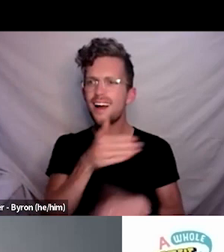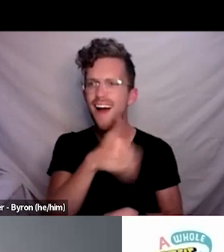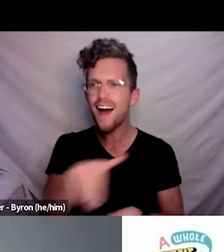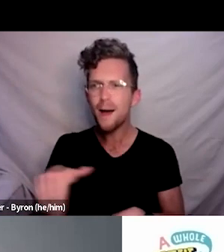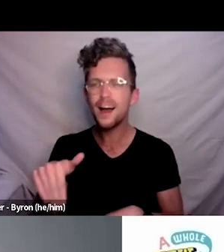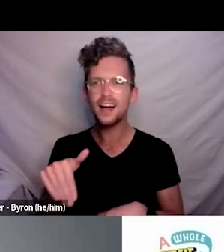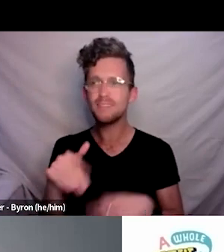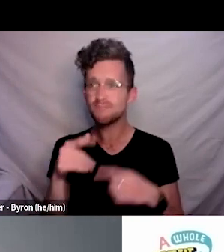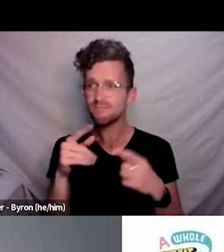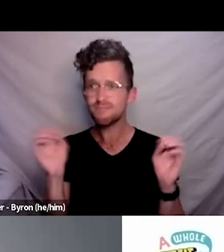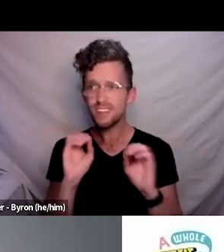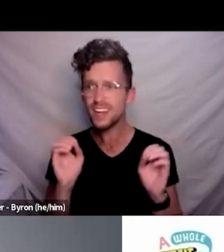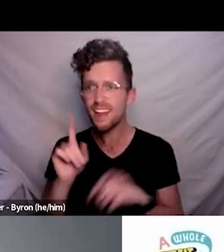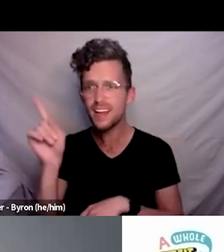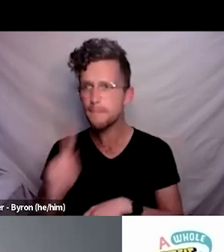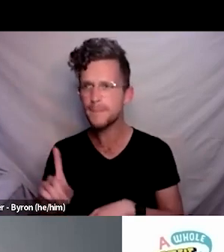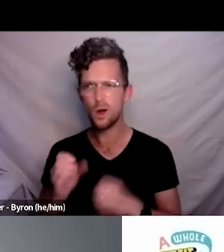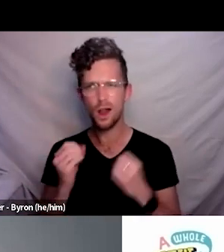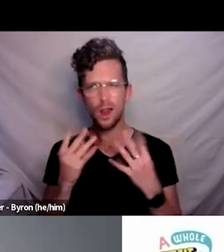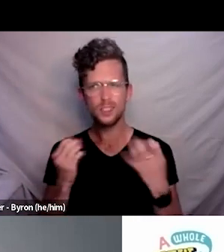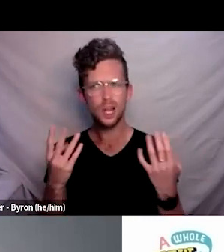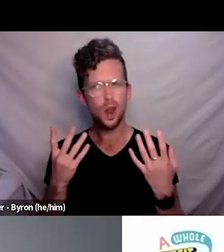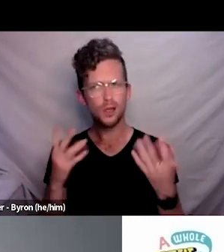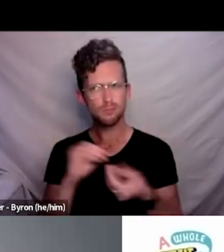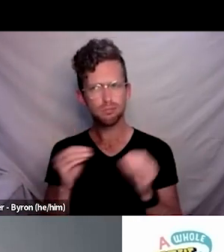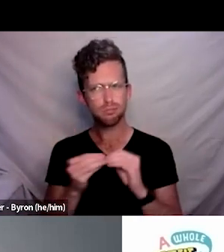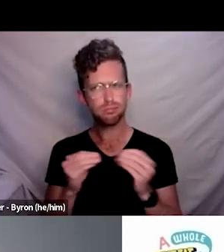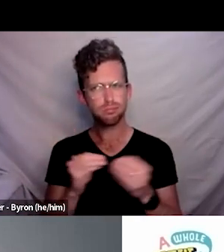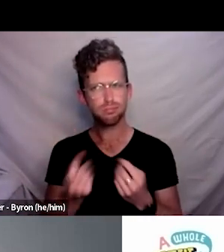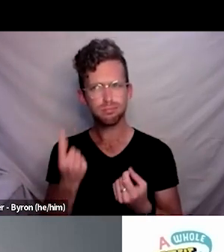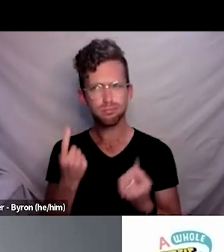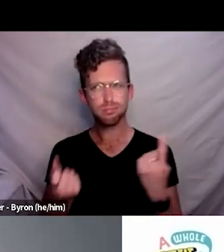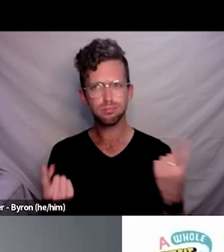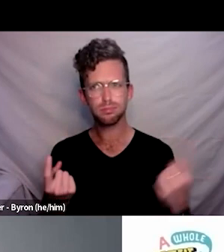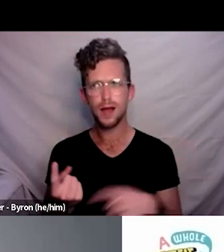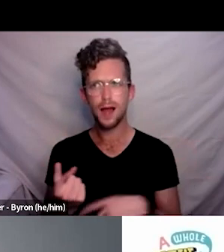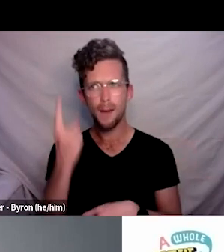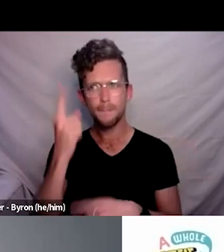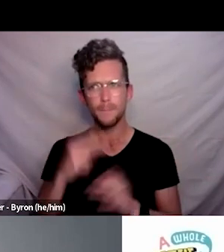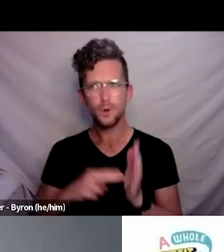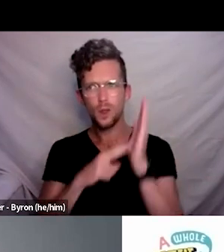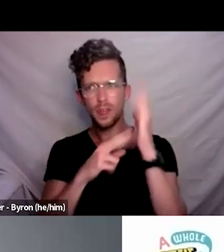There’s a lot of this sort of stuff going on it’s just, what does it take to become an opportunity with Whaikaha